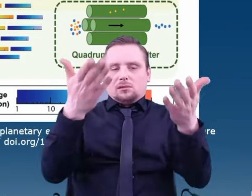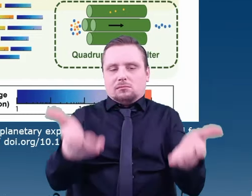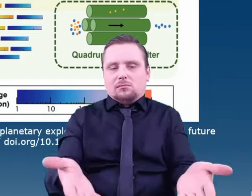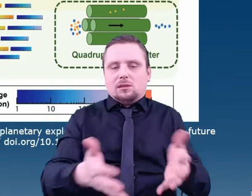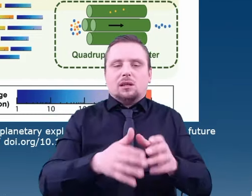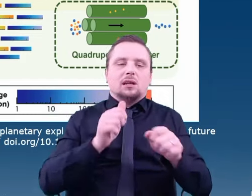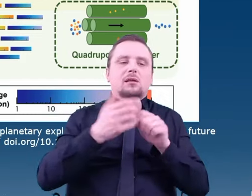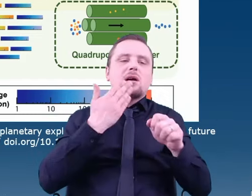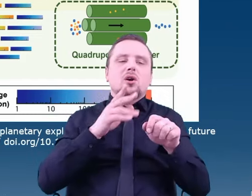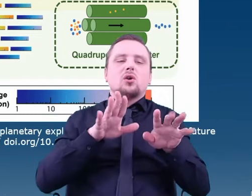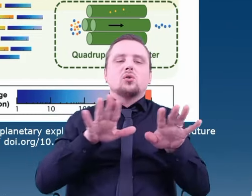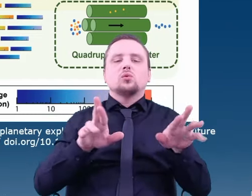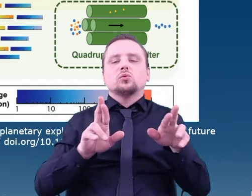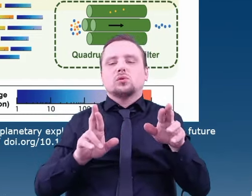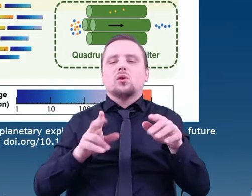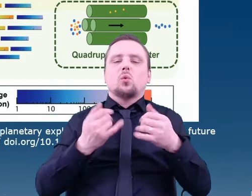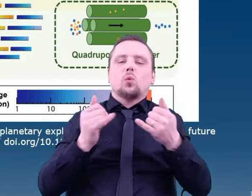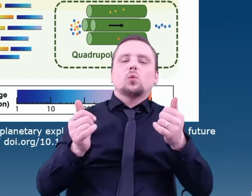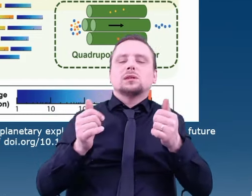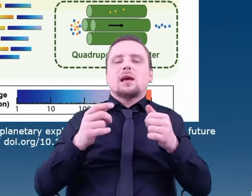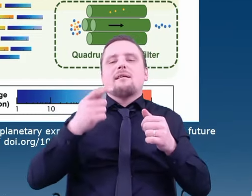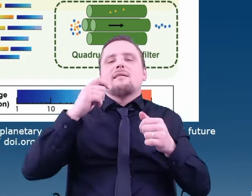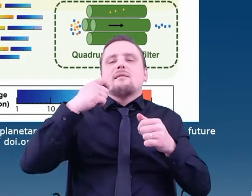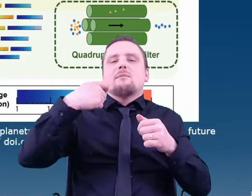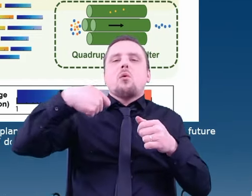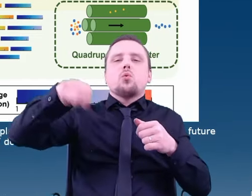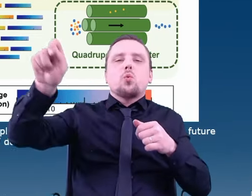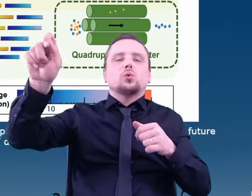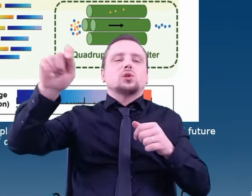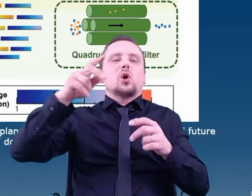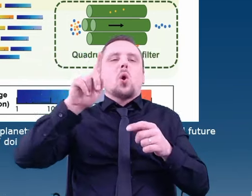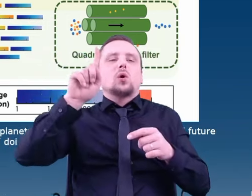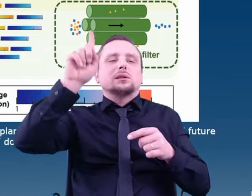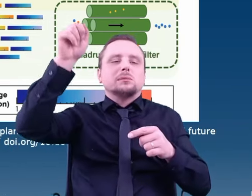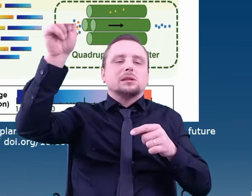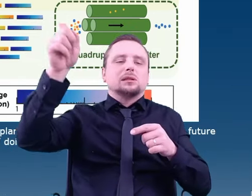In each of them, an MS was used.